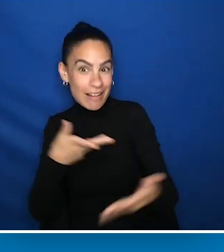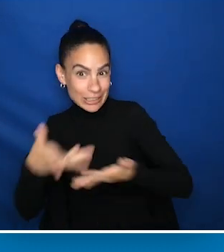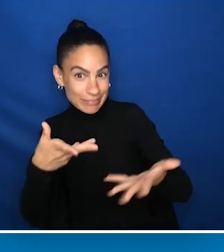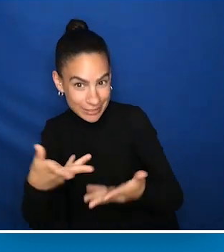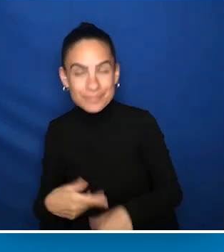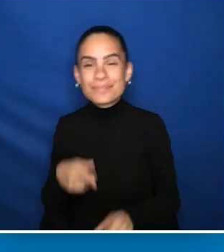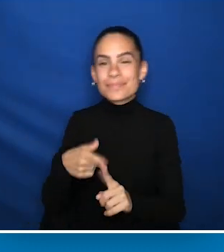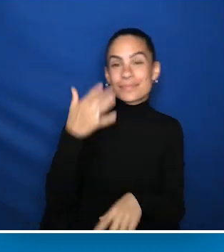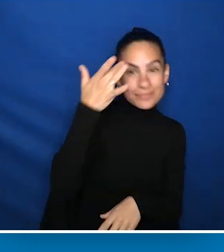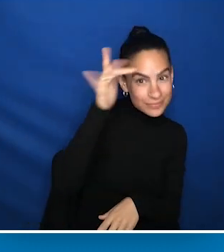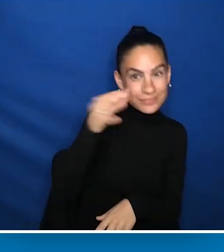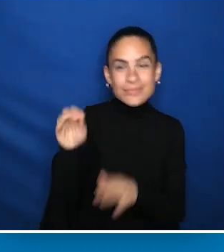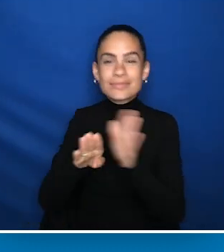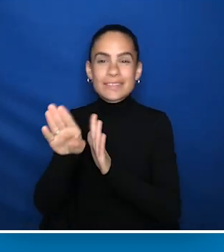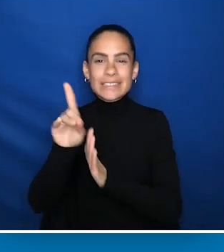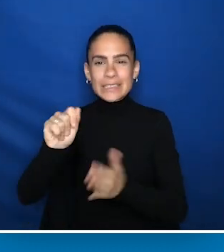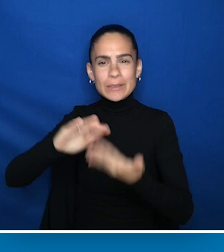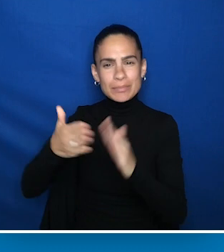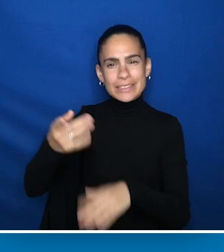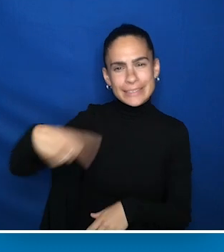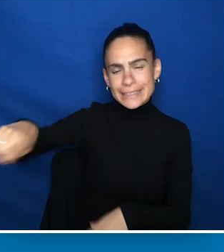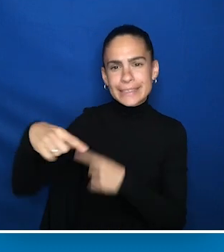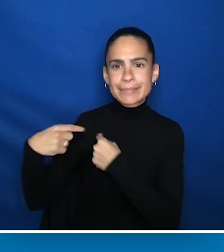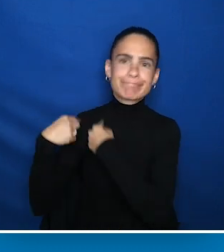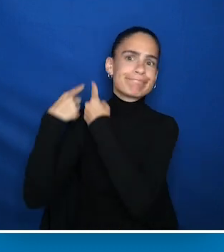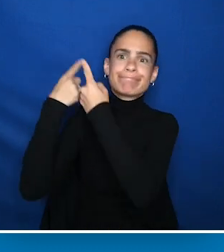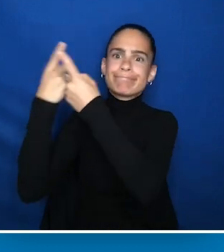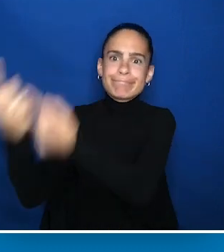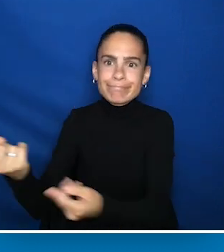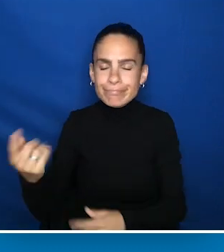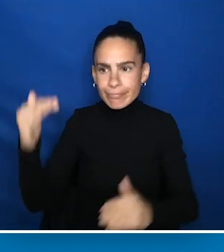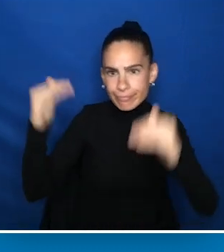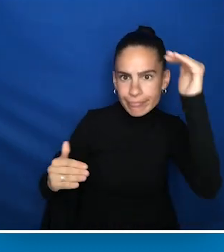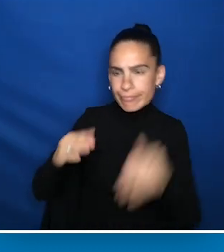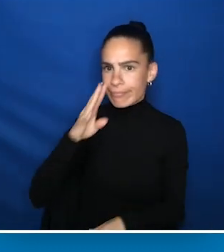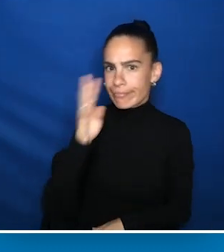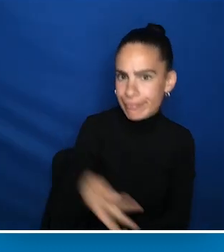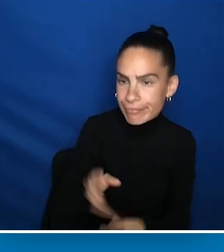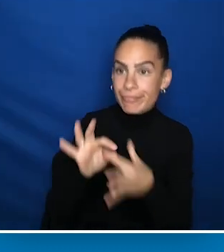The intellectual and developmental disabilities community has historically been underserved in research.